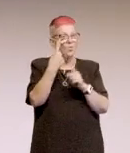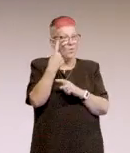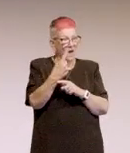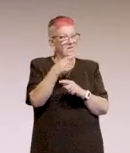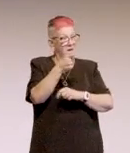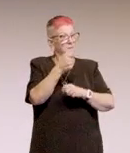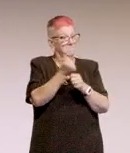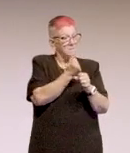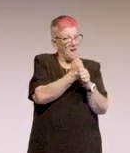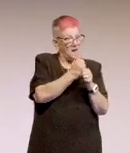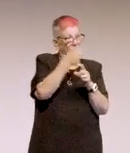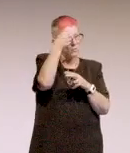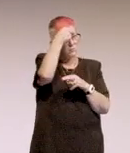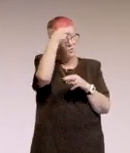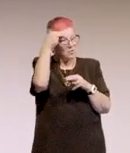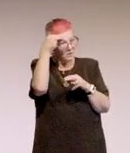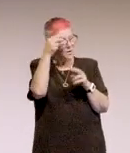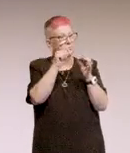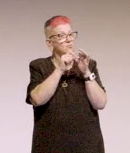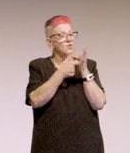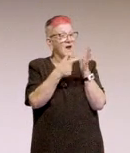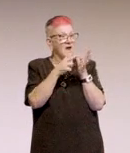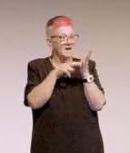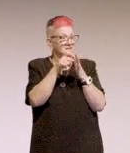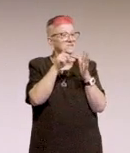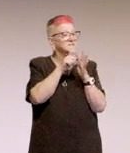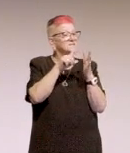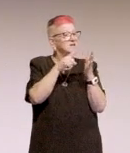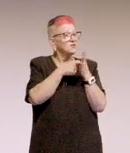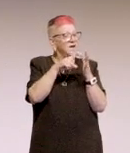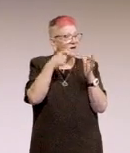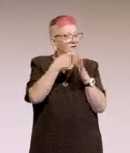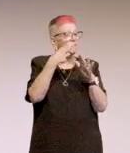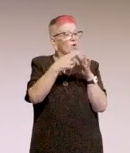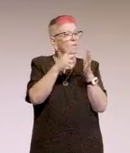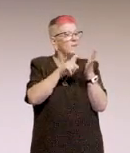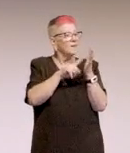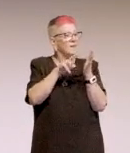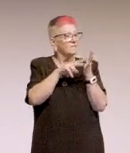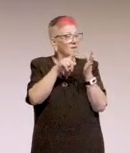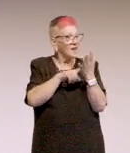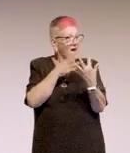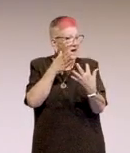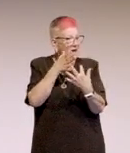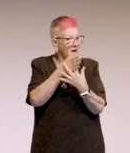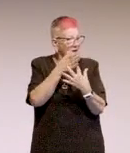And Derek Featherstone from Level Access and Jennison Accencion,